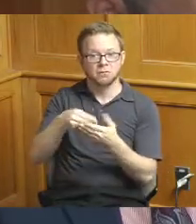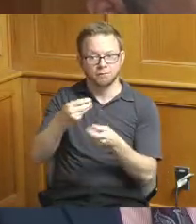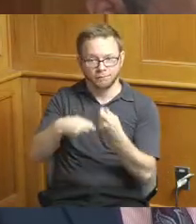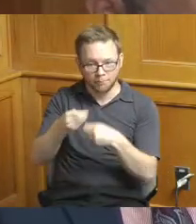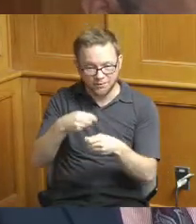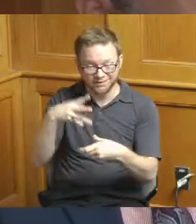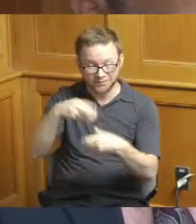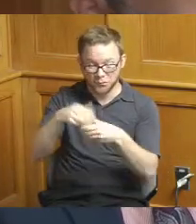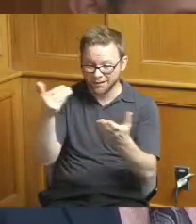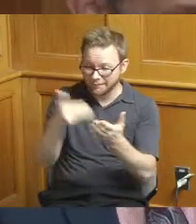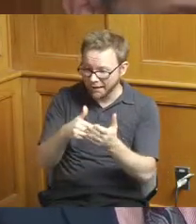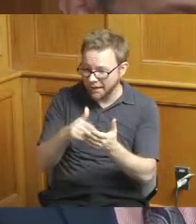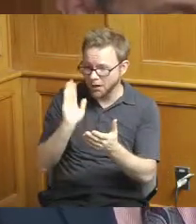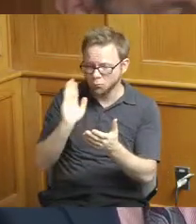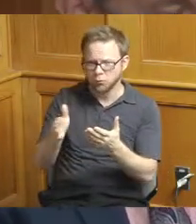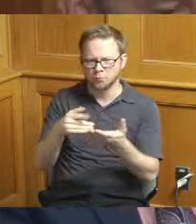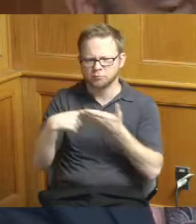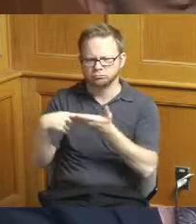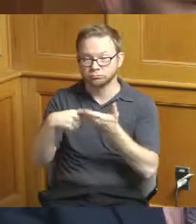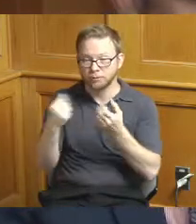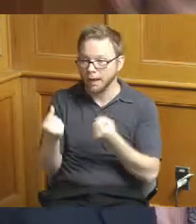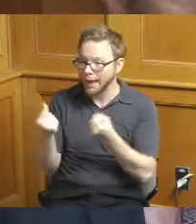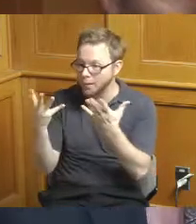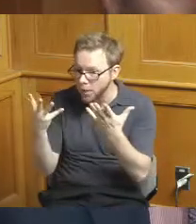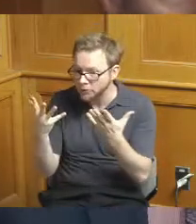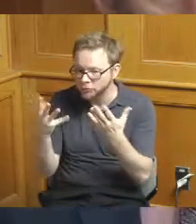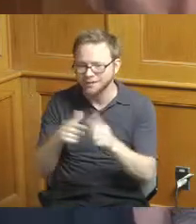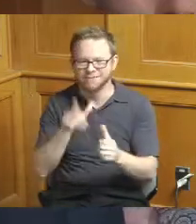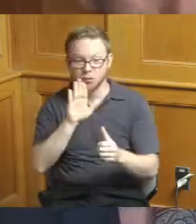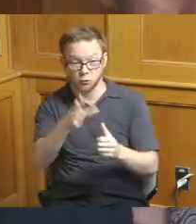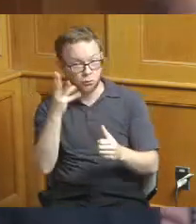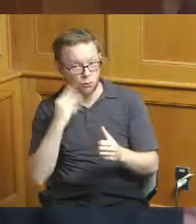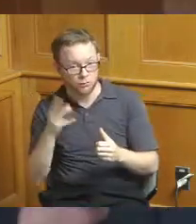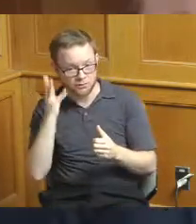we fund it for and what your experience has taught you that can inform us as we